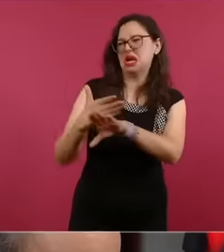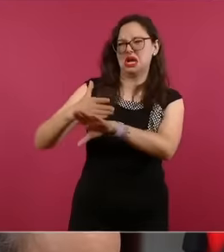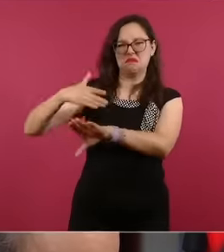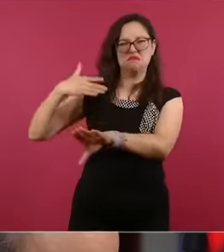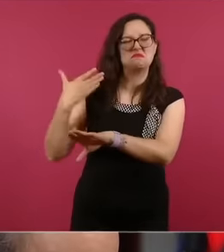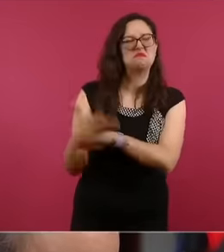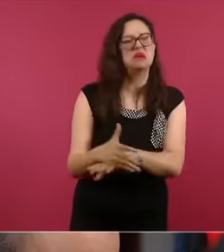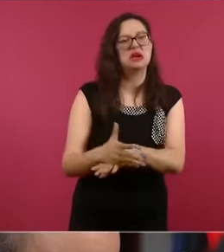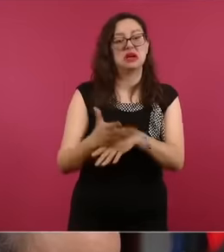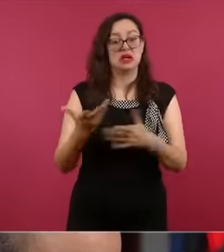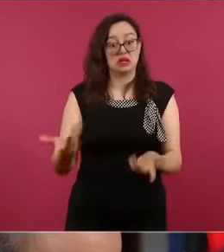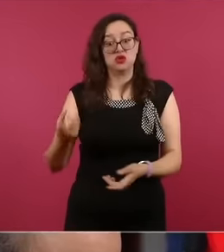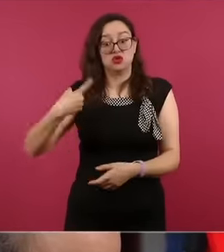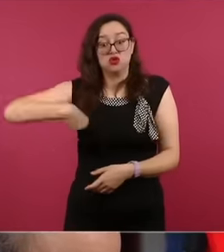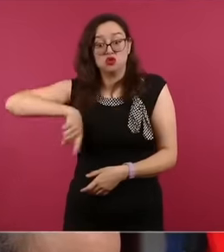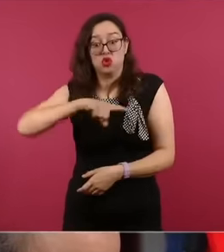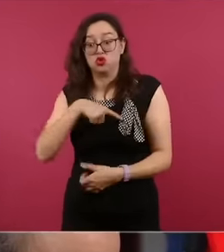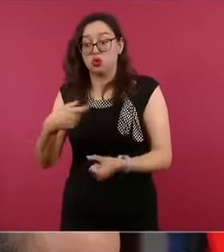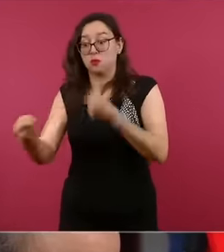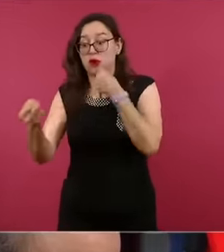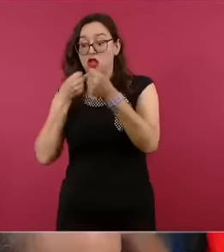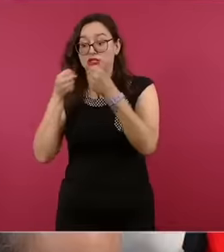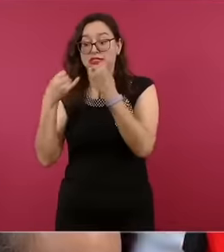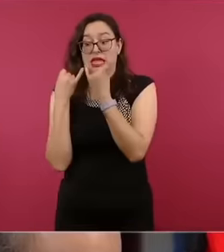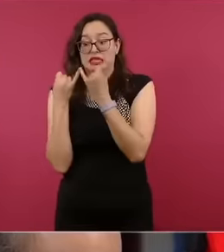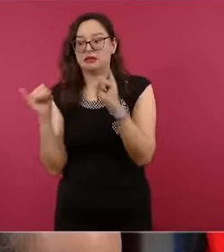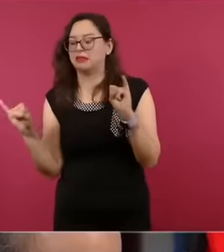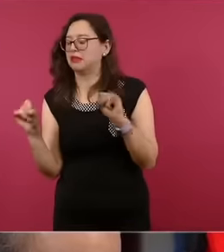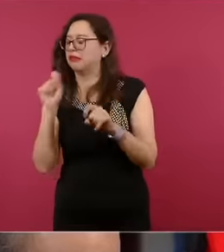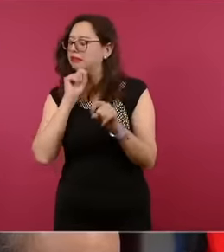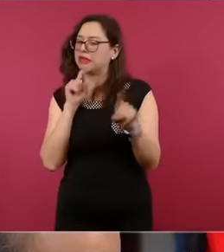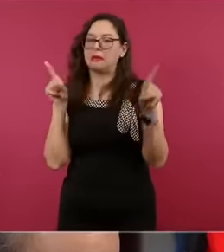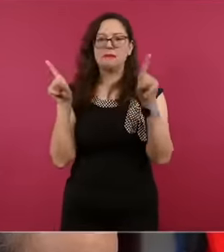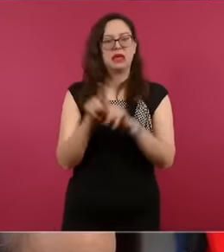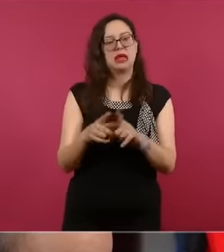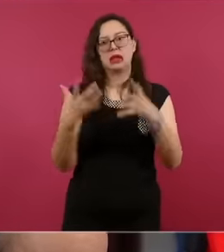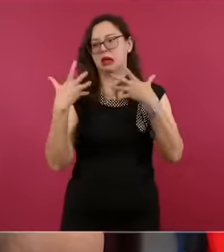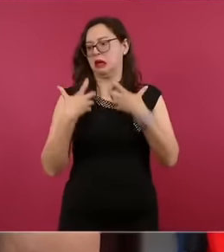independent alternative journalists and communicators. We are also being prosecuted and it is very likely that I will suddenly return